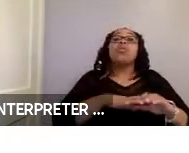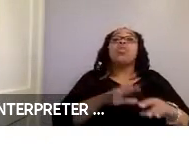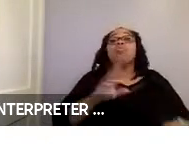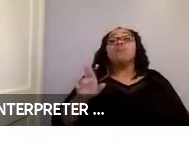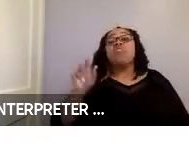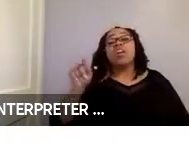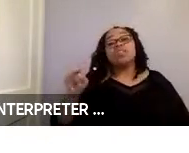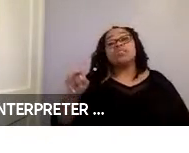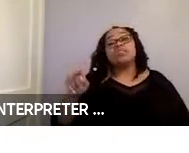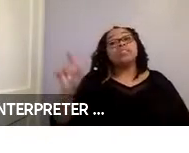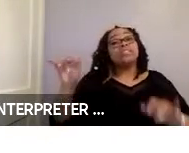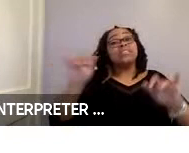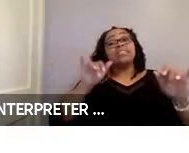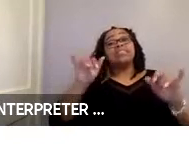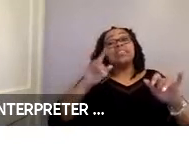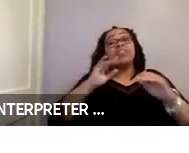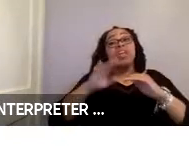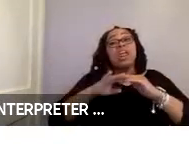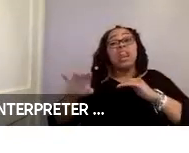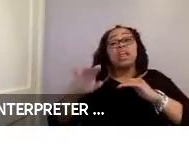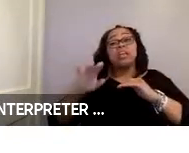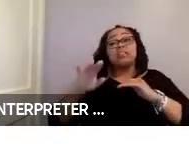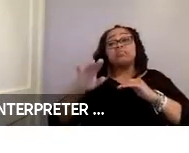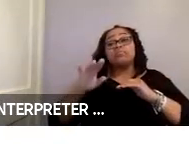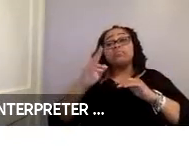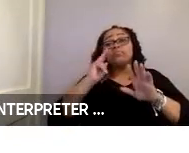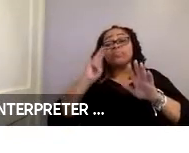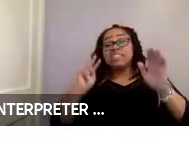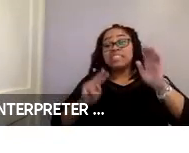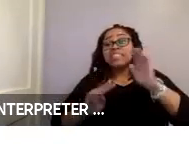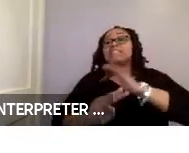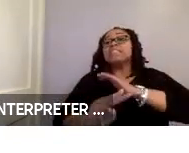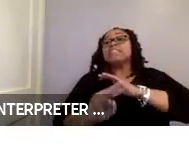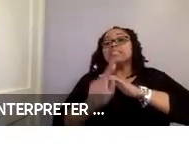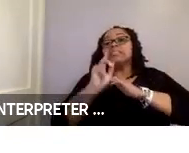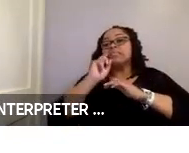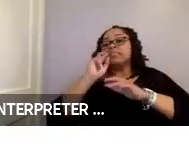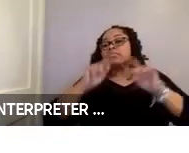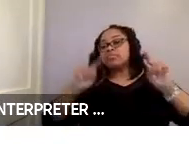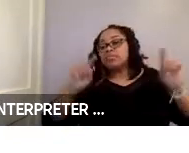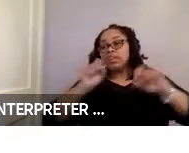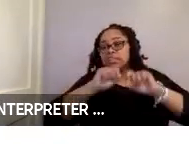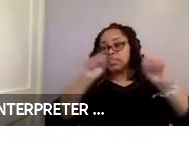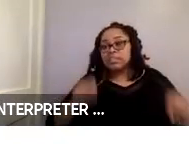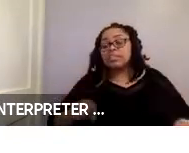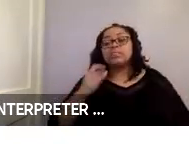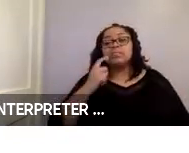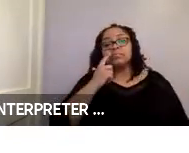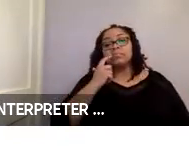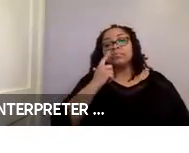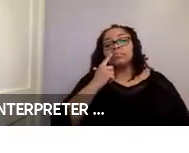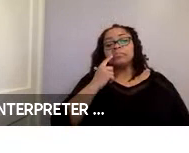shows the same thing for level of perceived acceptability of the various securement systems.